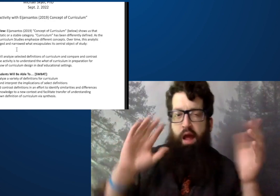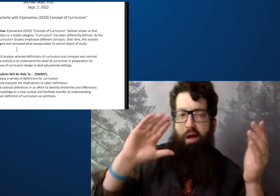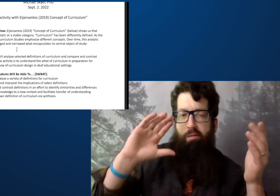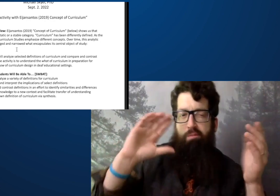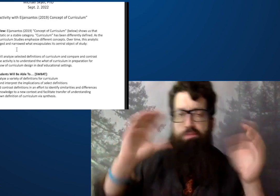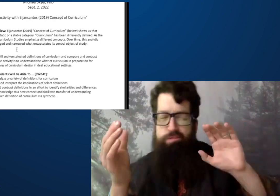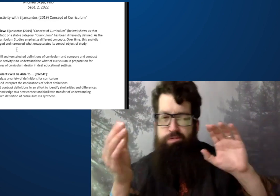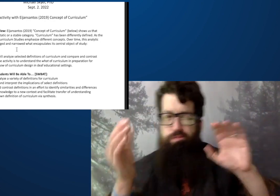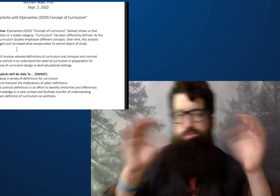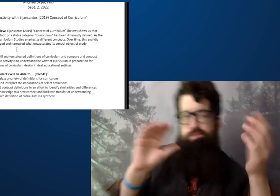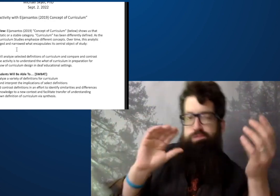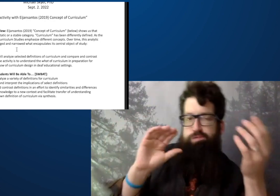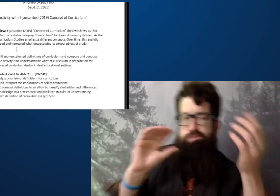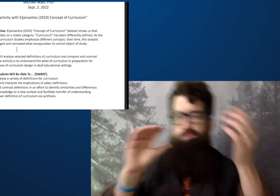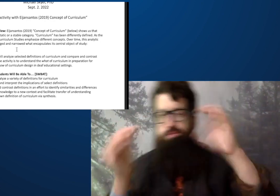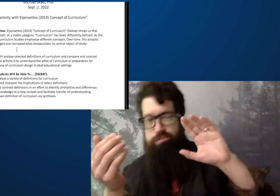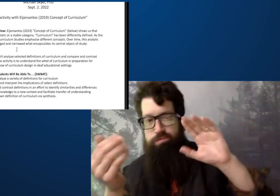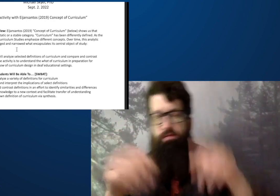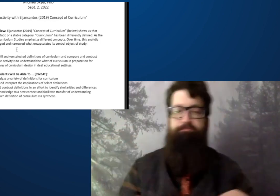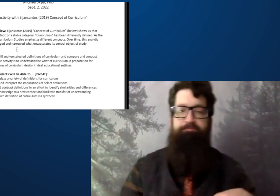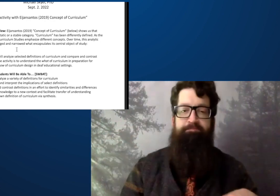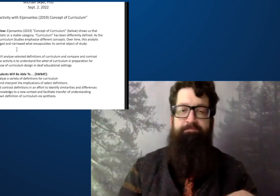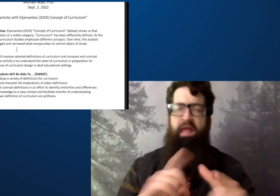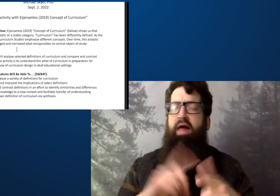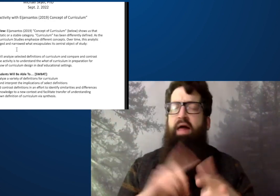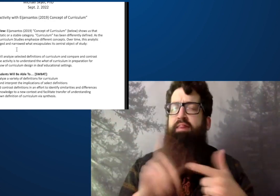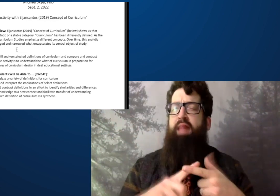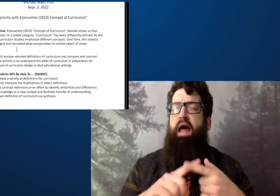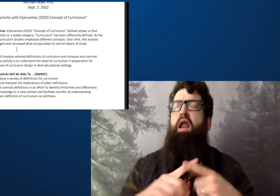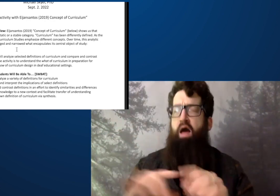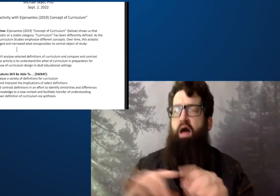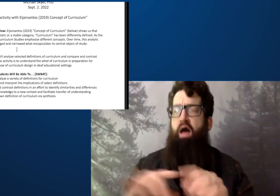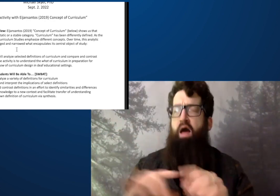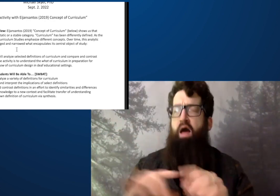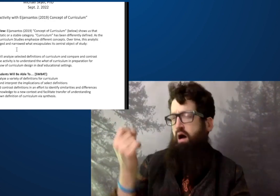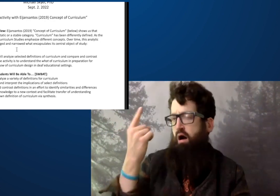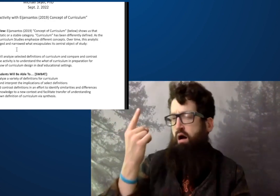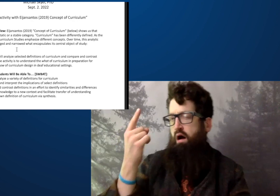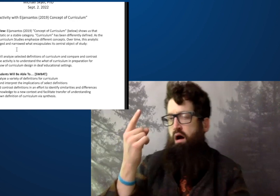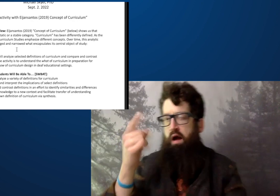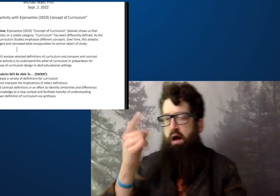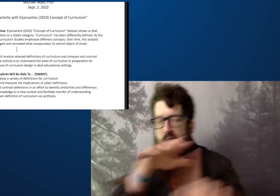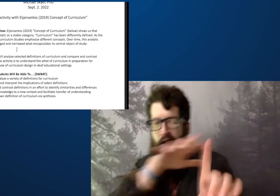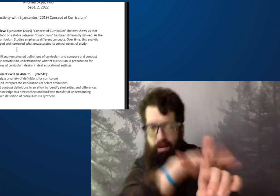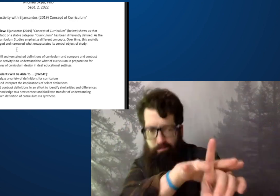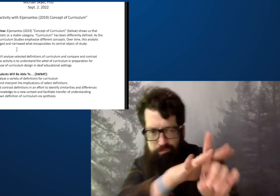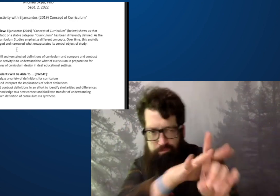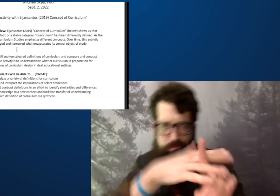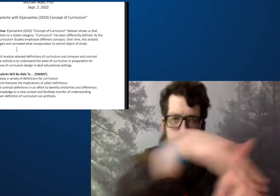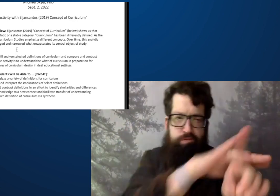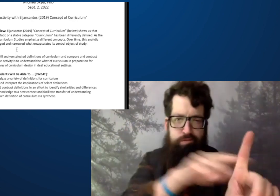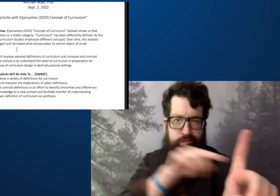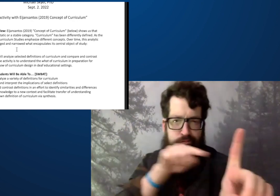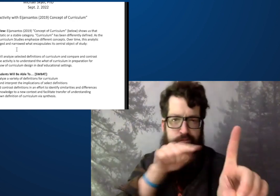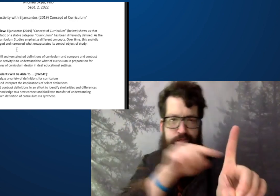I've picked a few a number of perspectives and views to